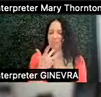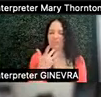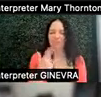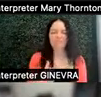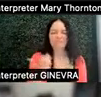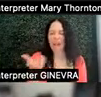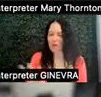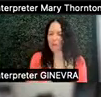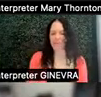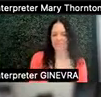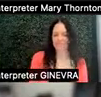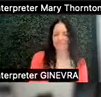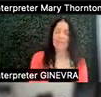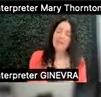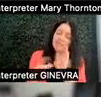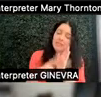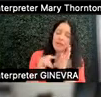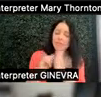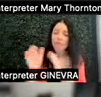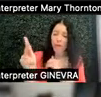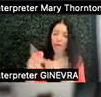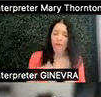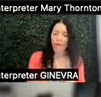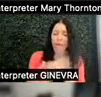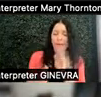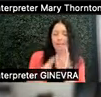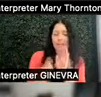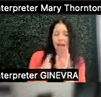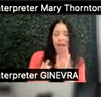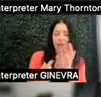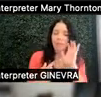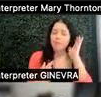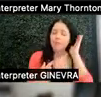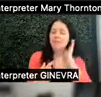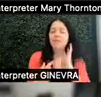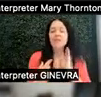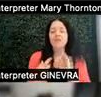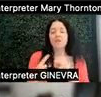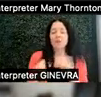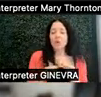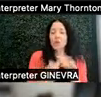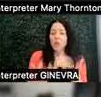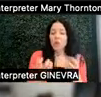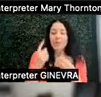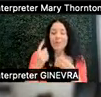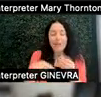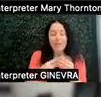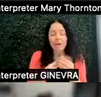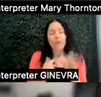Sometimes that's OK. There's also, sometimes, where we want to think about, I understand that you don't prefer this,